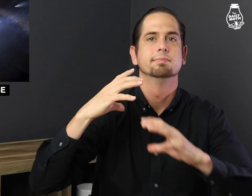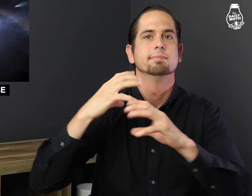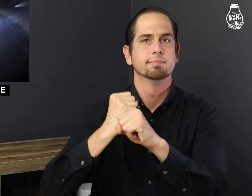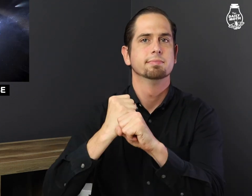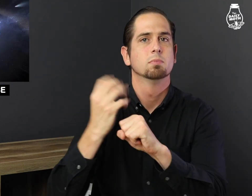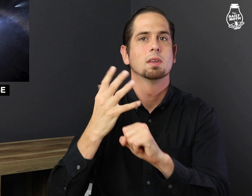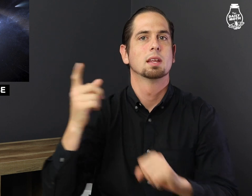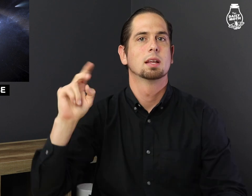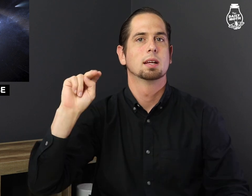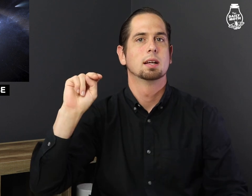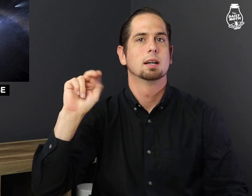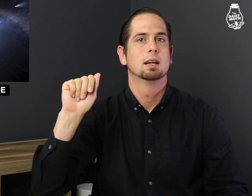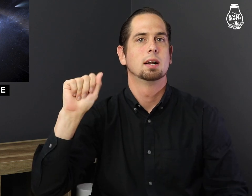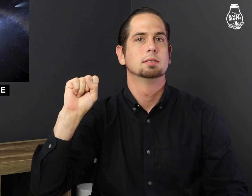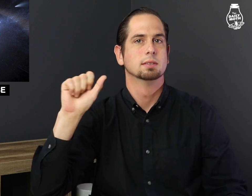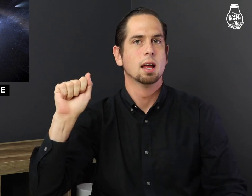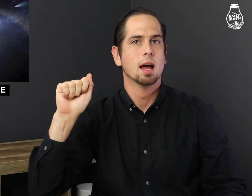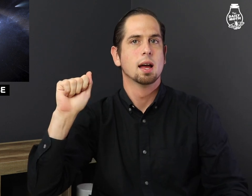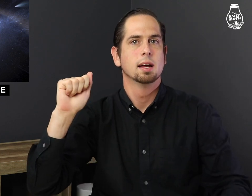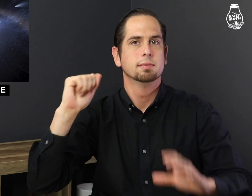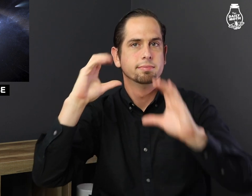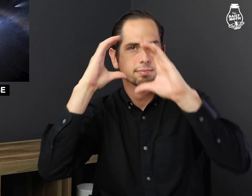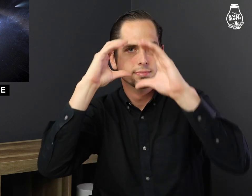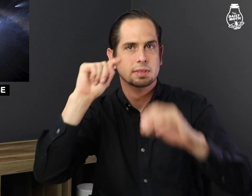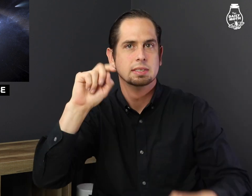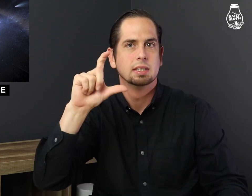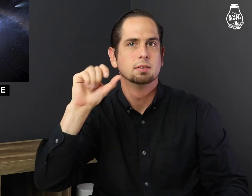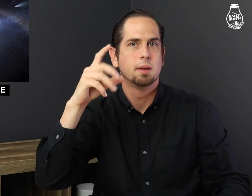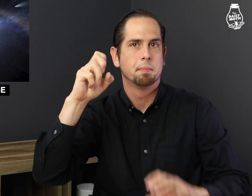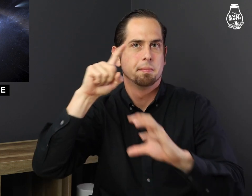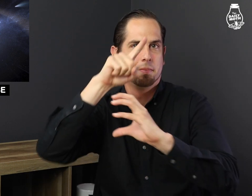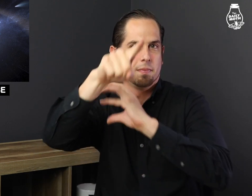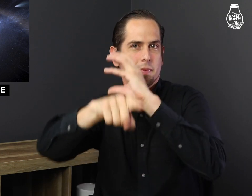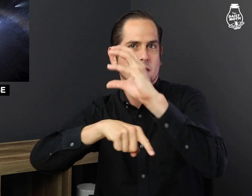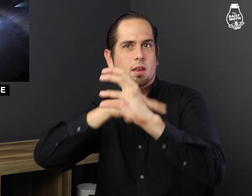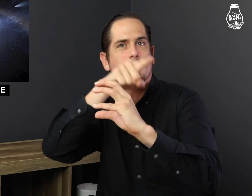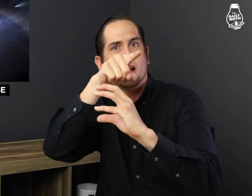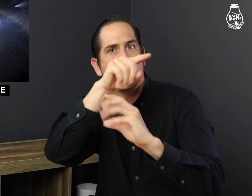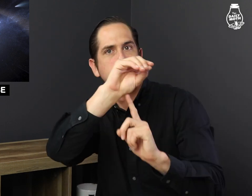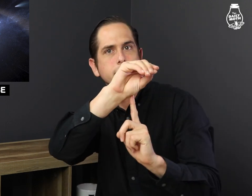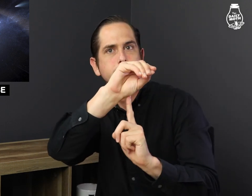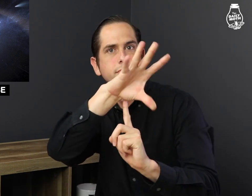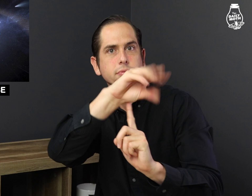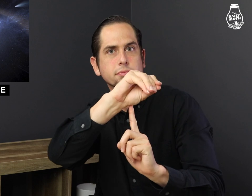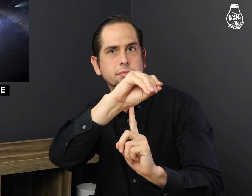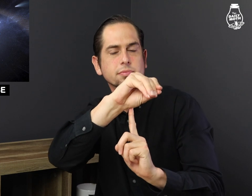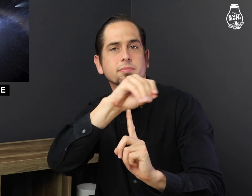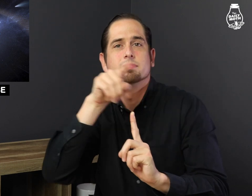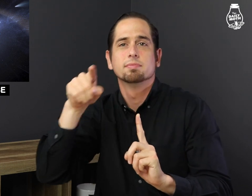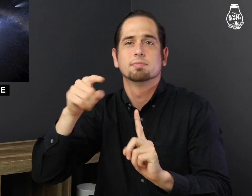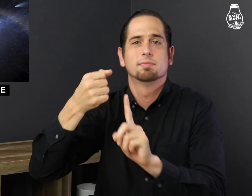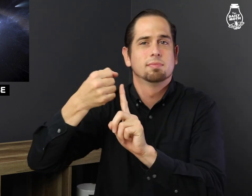it's because it is an acronym for a NASA telescope that discovered it,